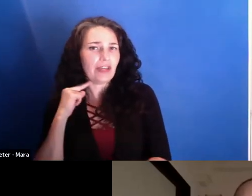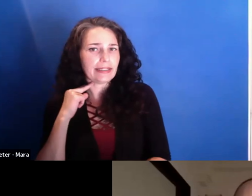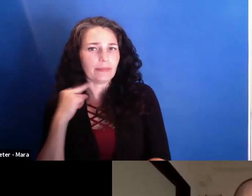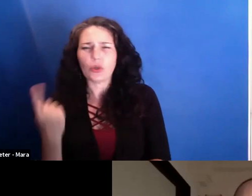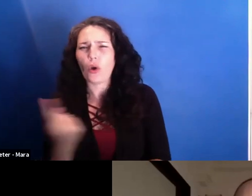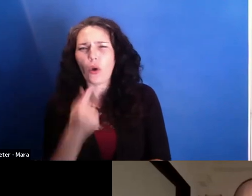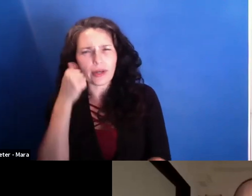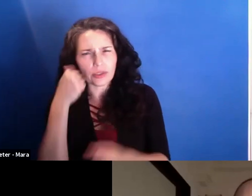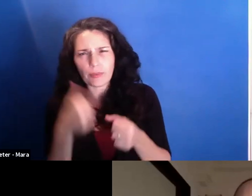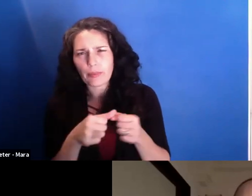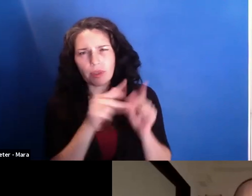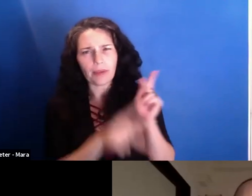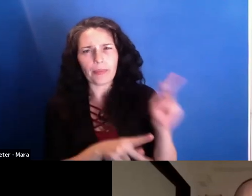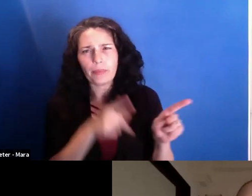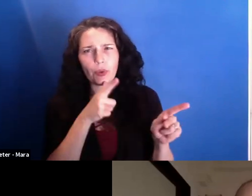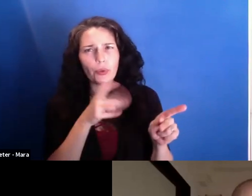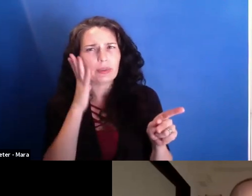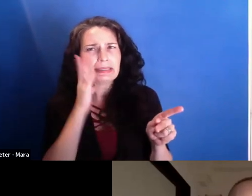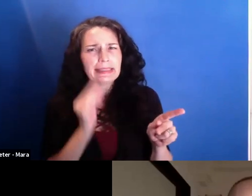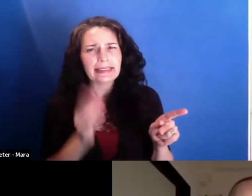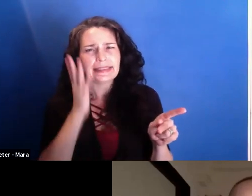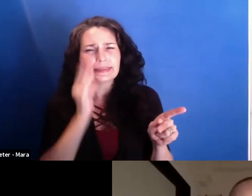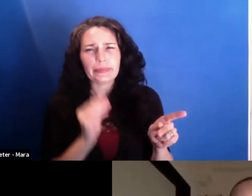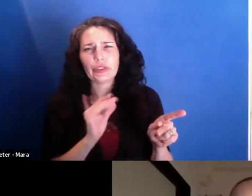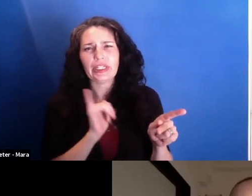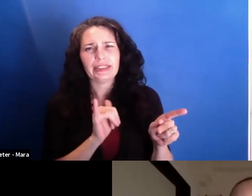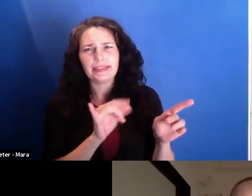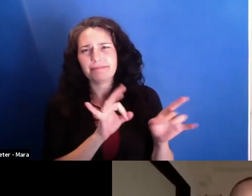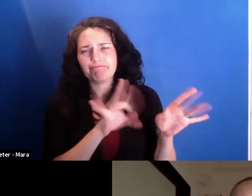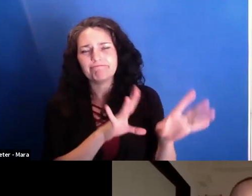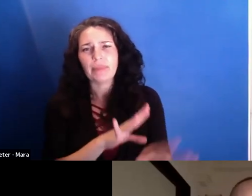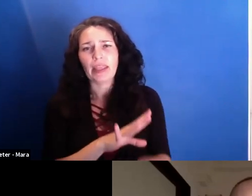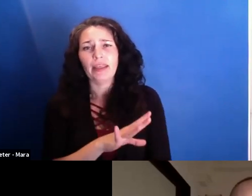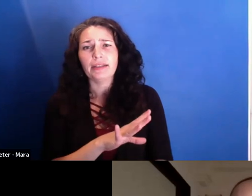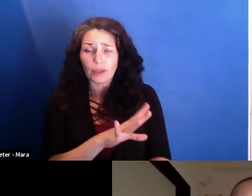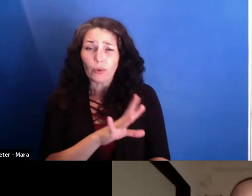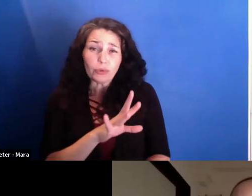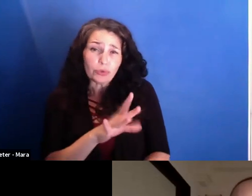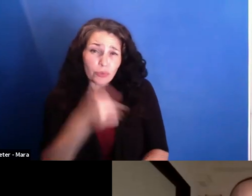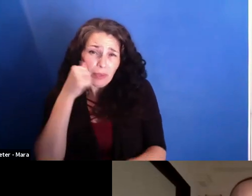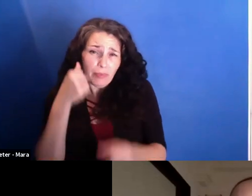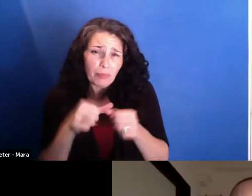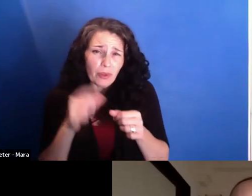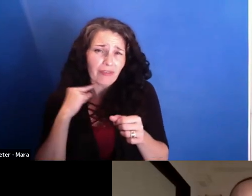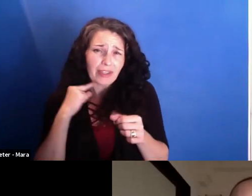had survived. But to think of all of those victims-- was that something that-- as you said, you're sort of editing as you're filming anyway.